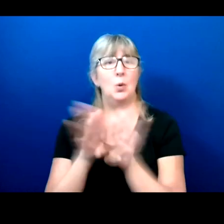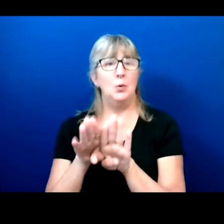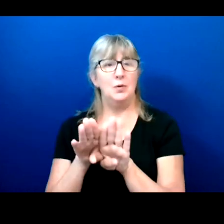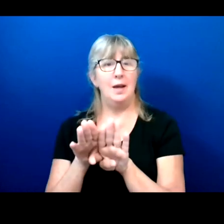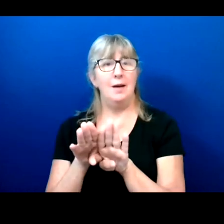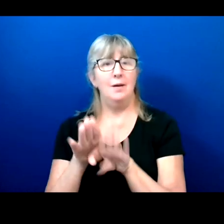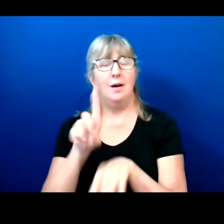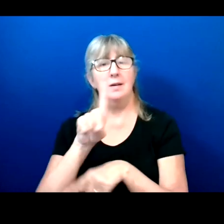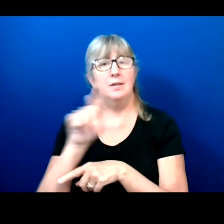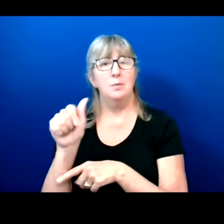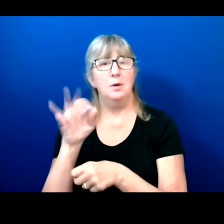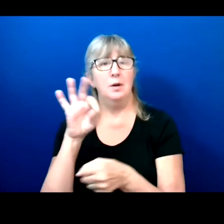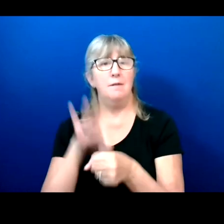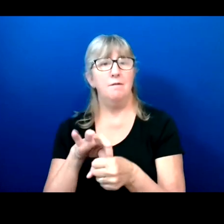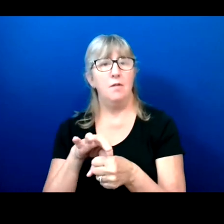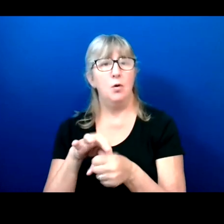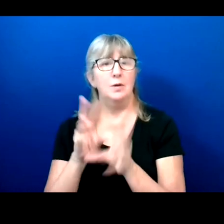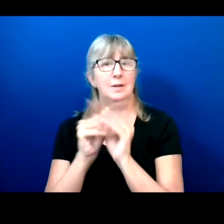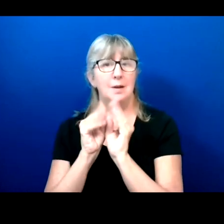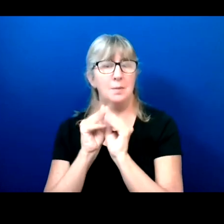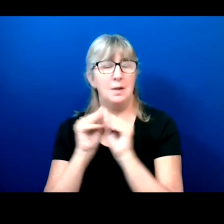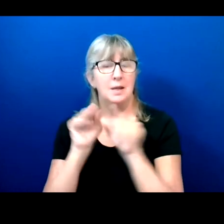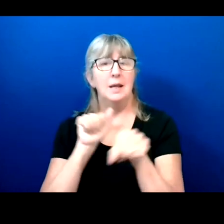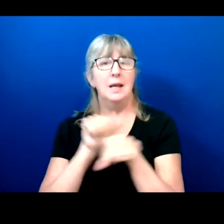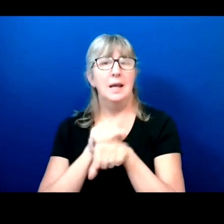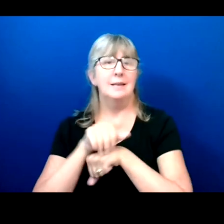Vote Summit and send us off into our communities.